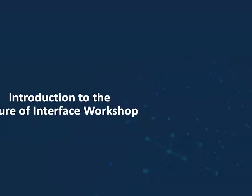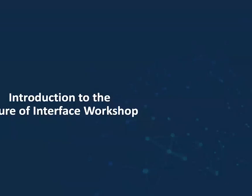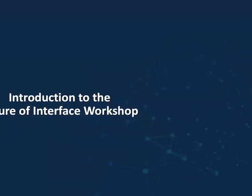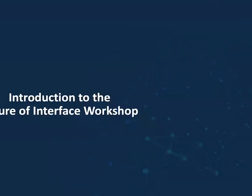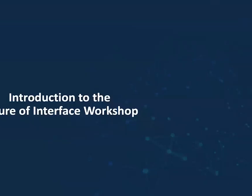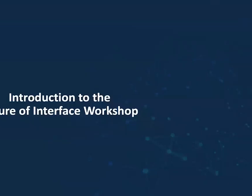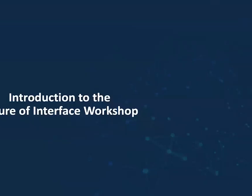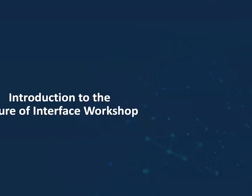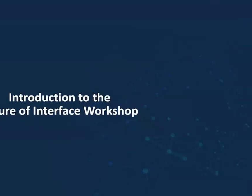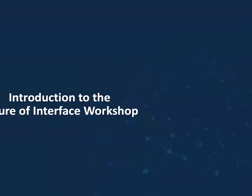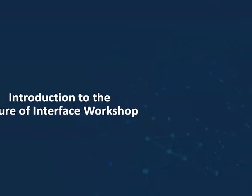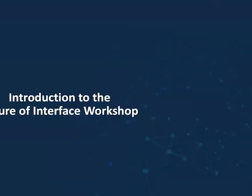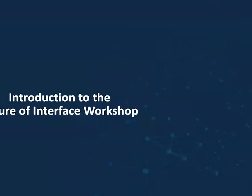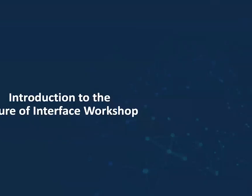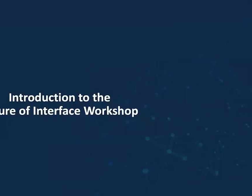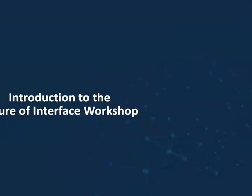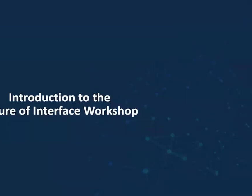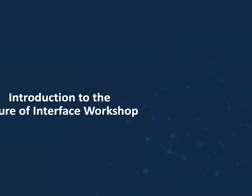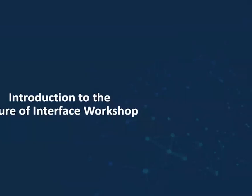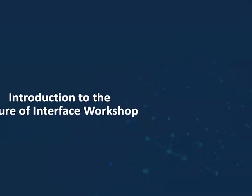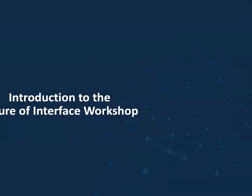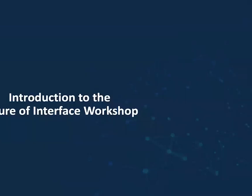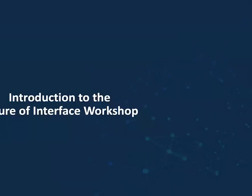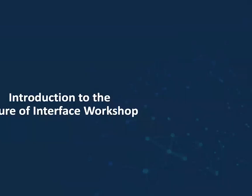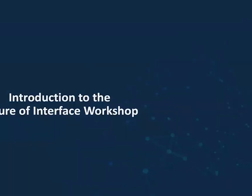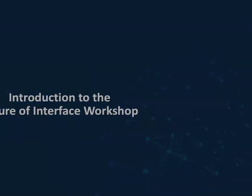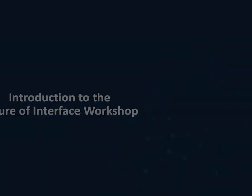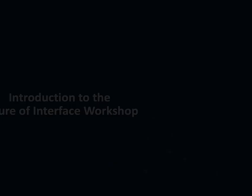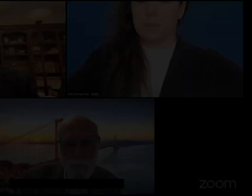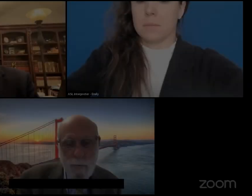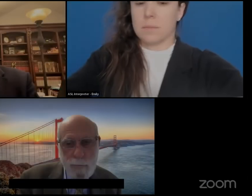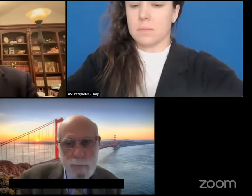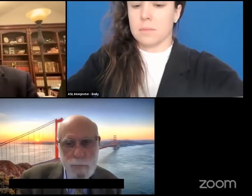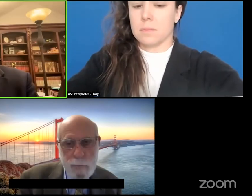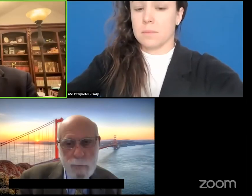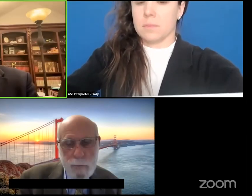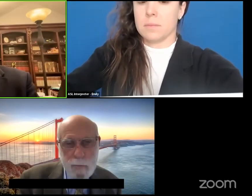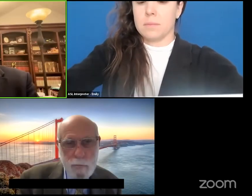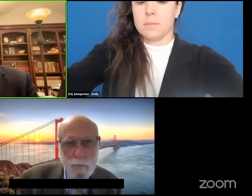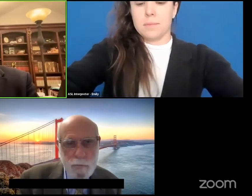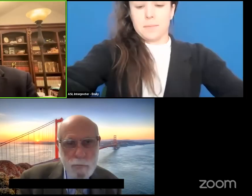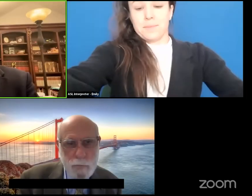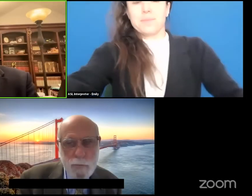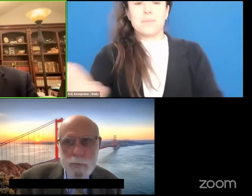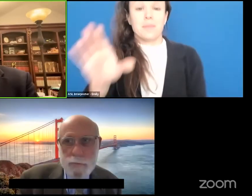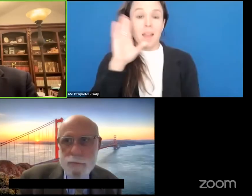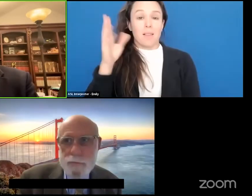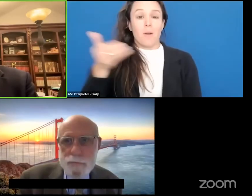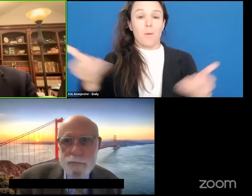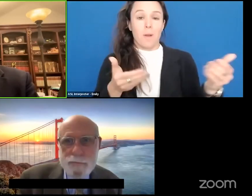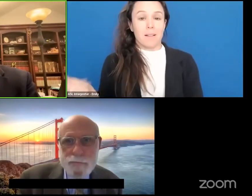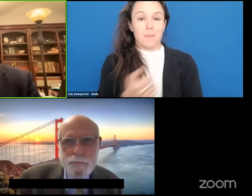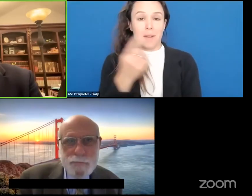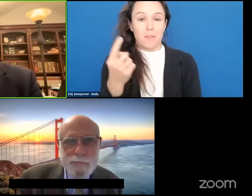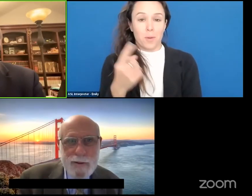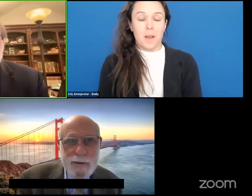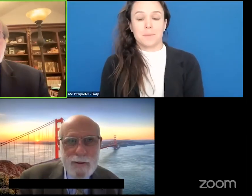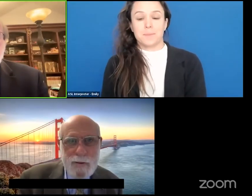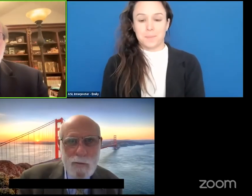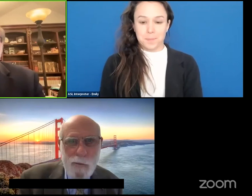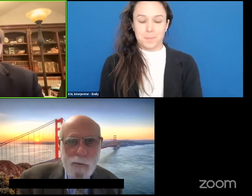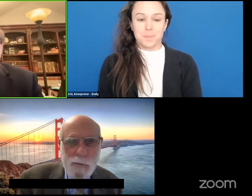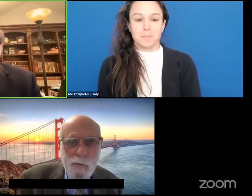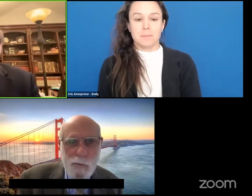Hello and welcome everybody.